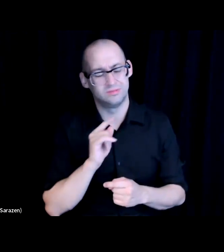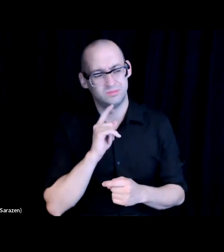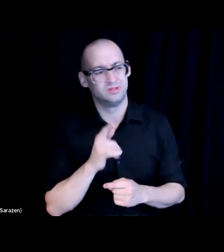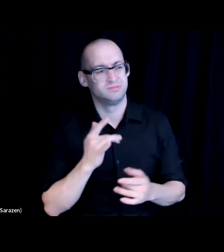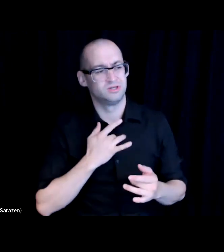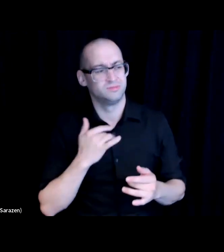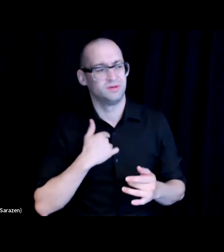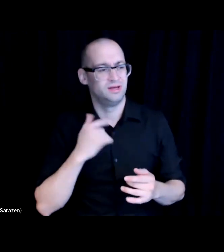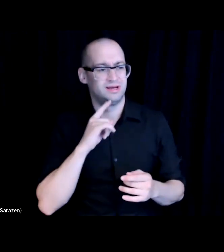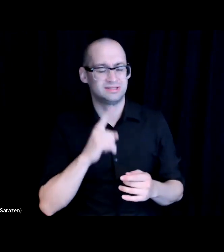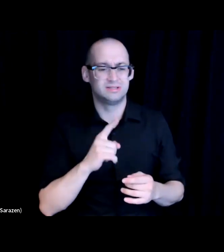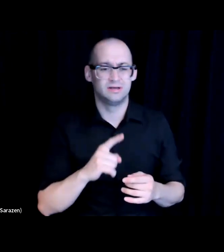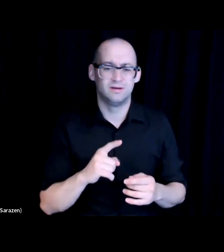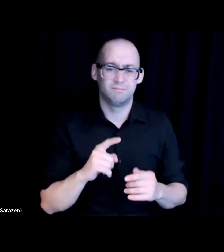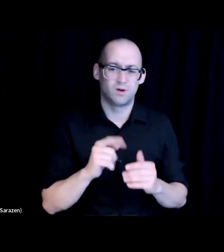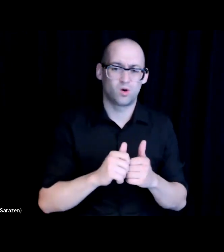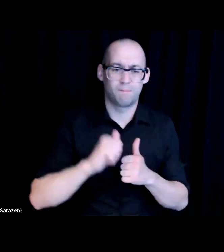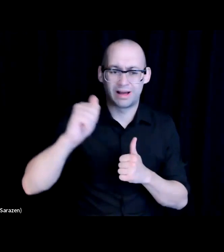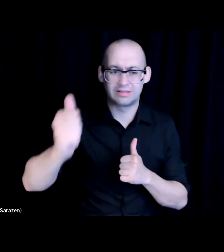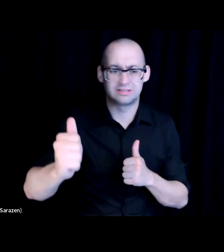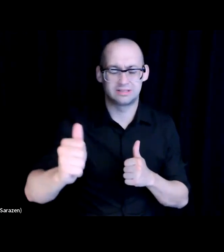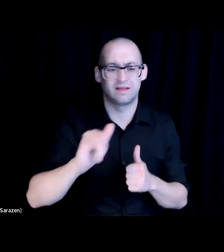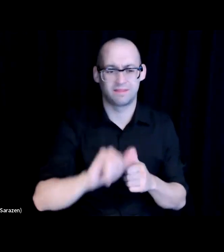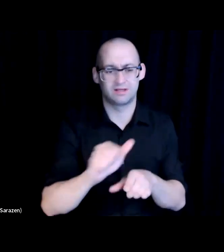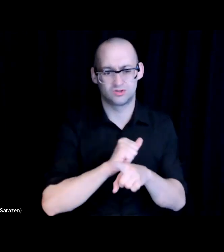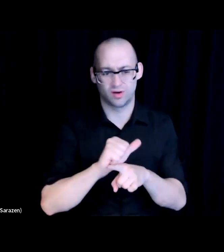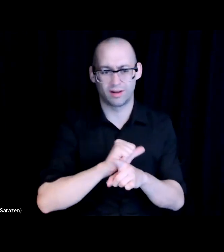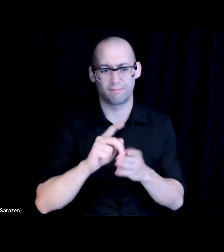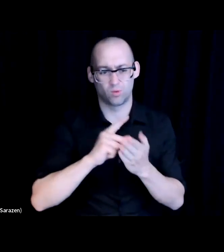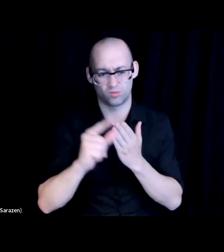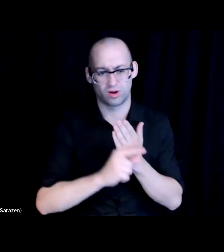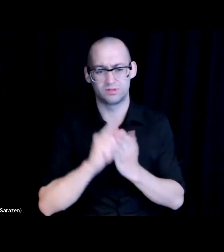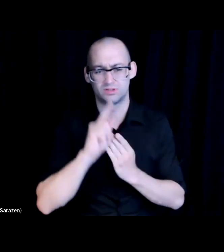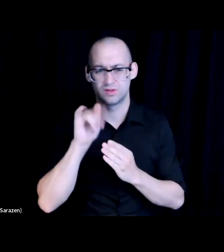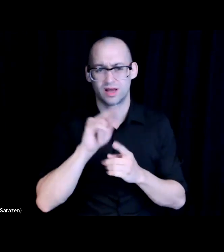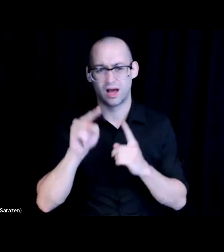we're going beyond expanding programs, and it's really about building and creating that